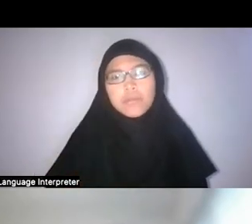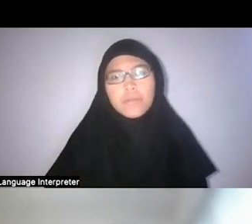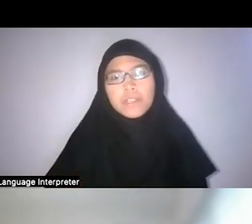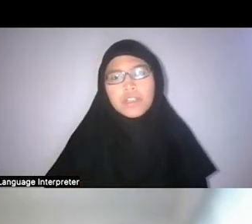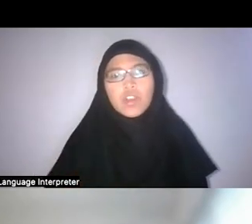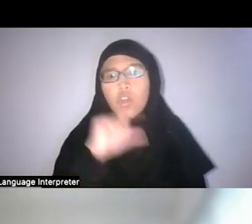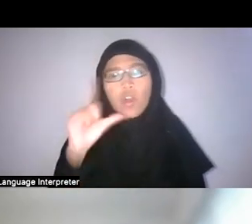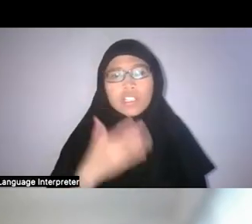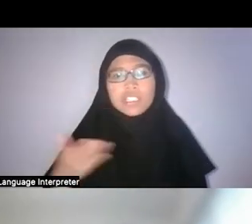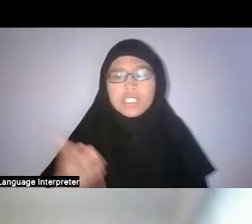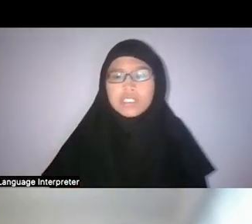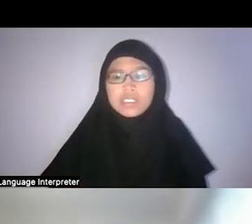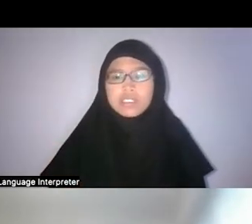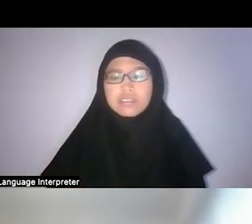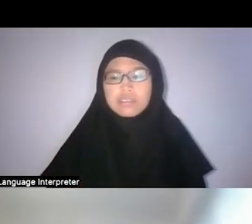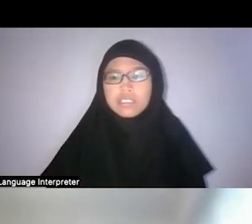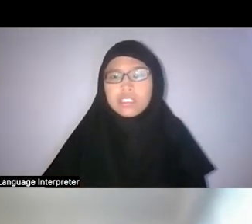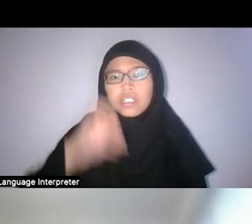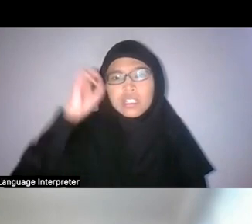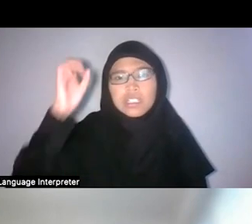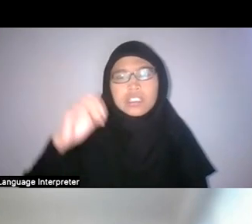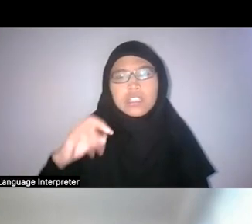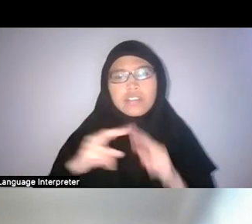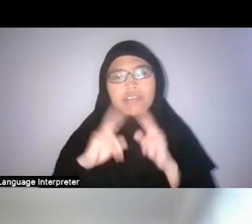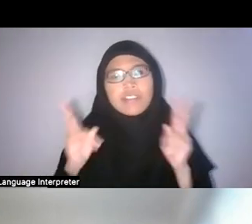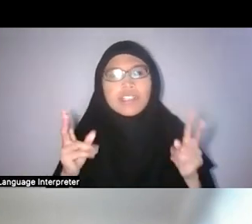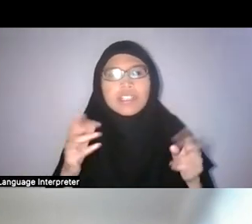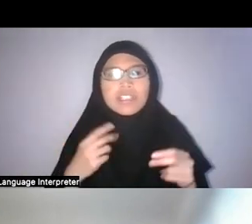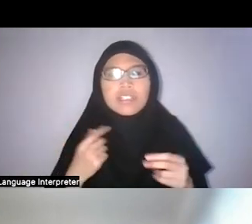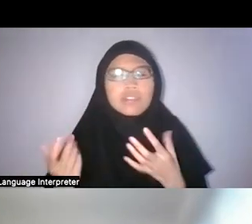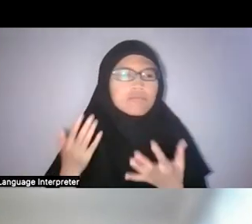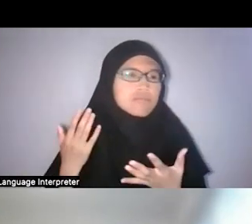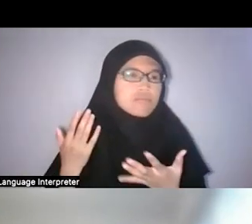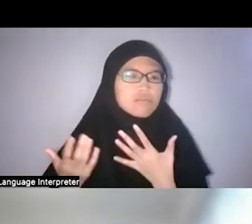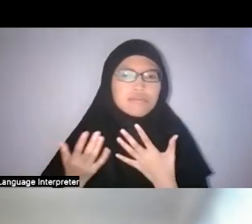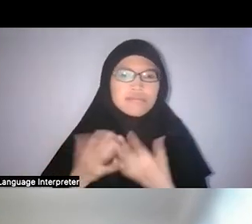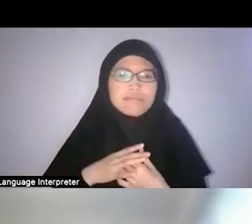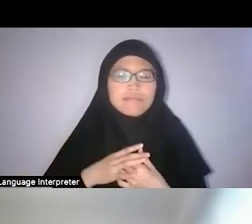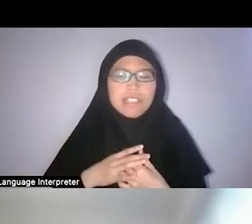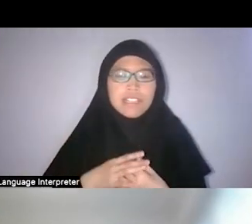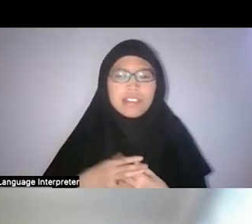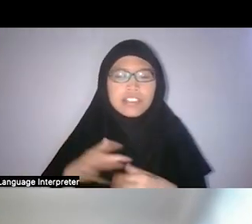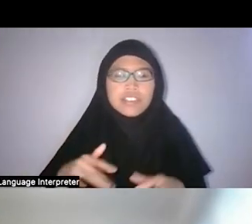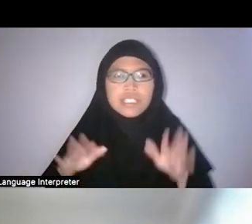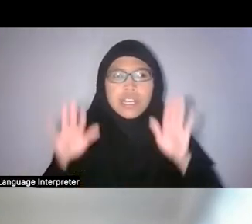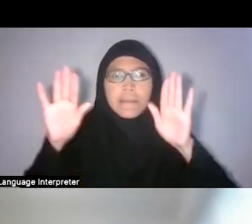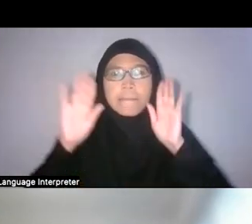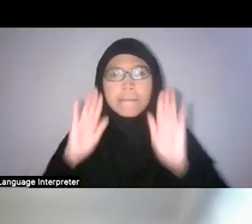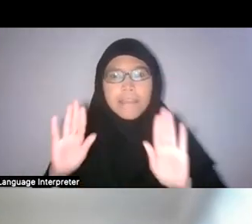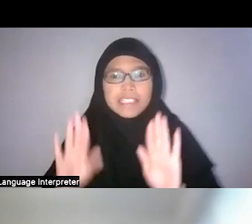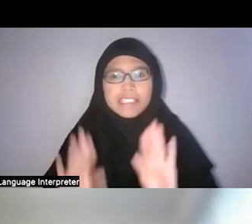He was very amazed by the kind of change